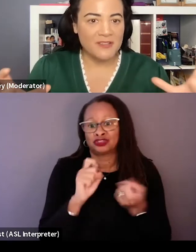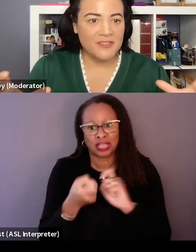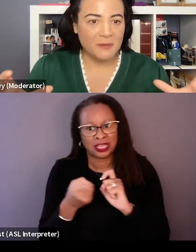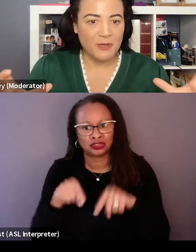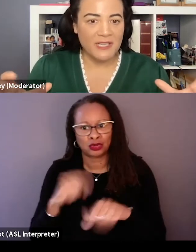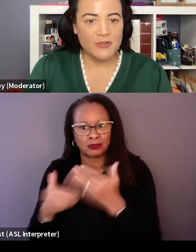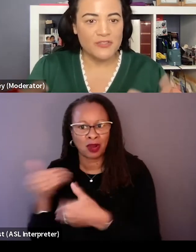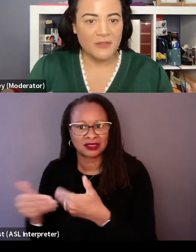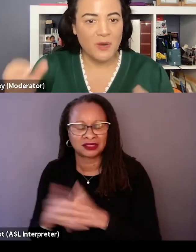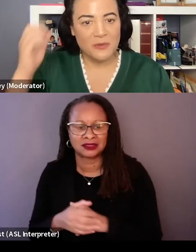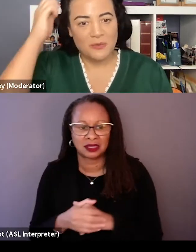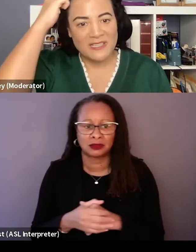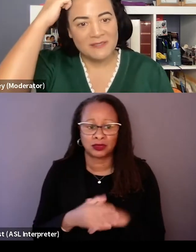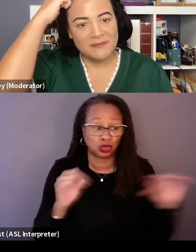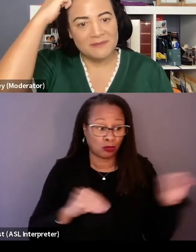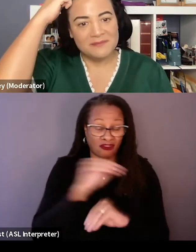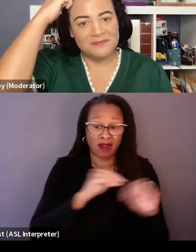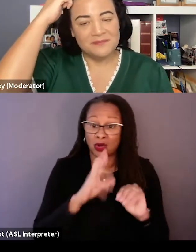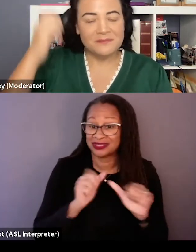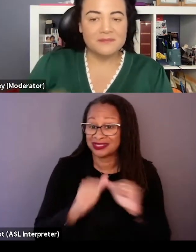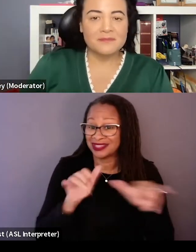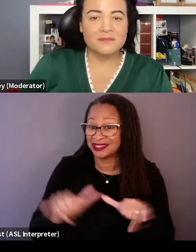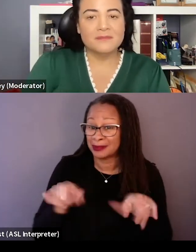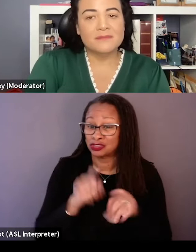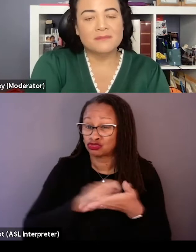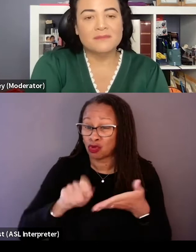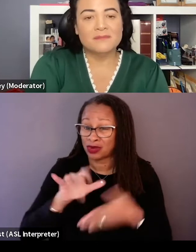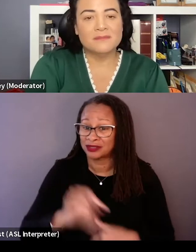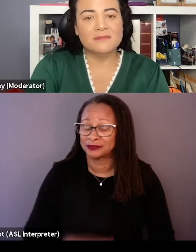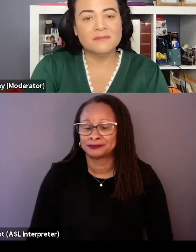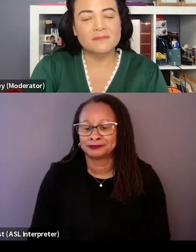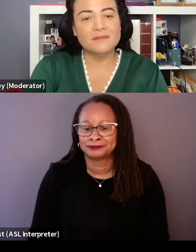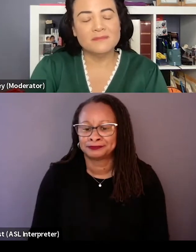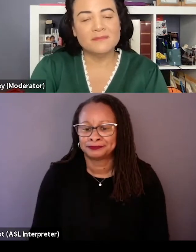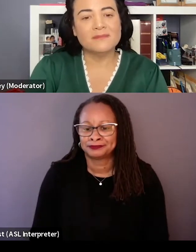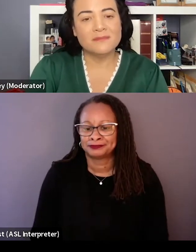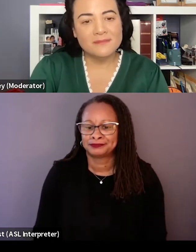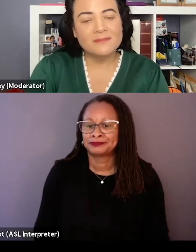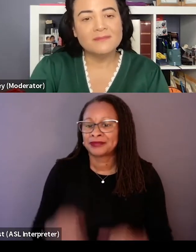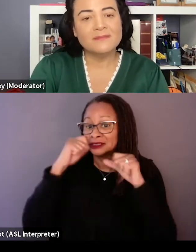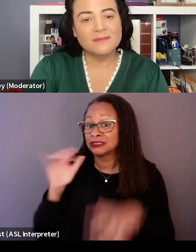but it stuck pretty close to what you had written? Yeah, I mean it's remarkably similar to the original script,